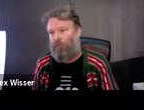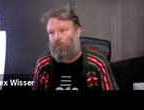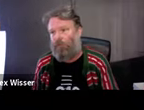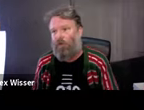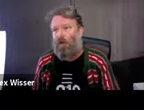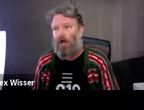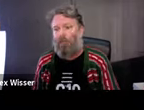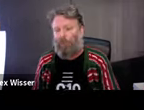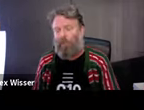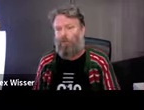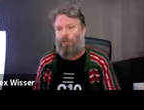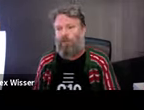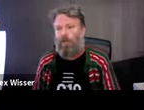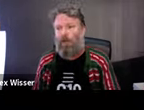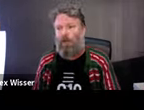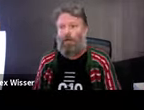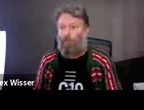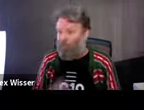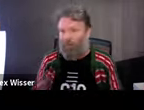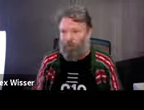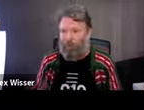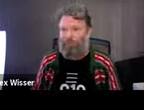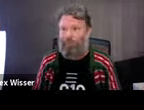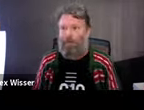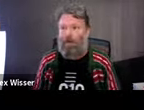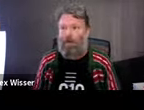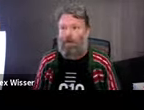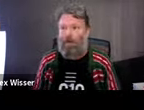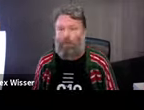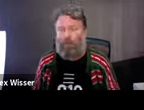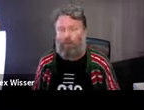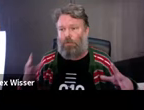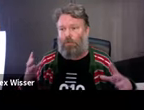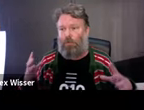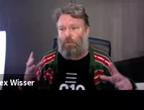town was very aware of having a festival and the economic benefit